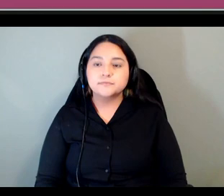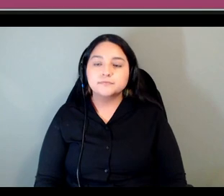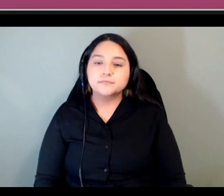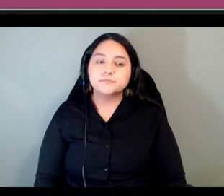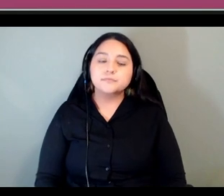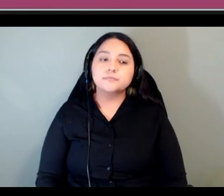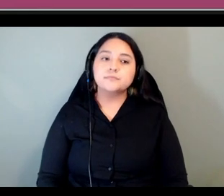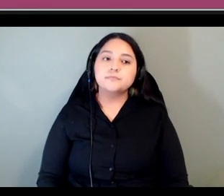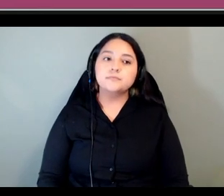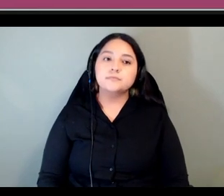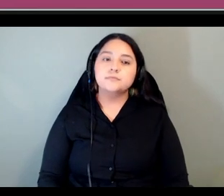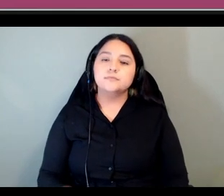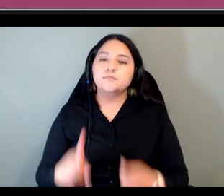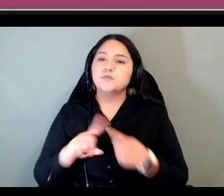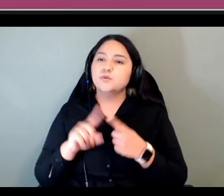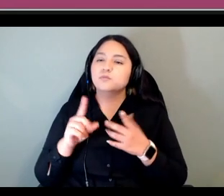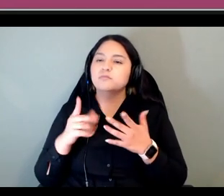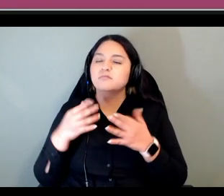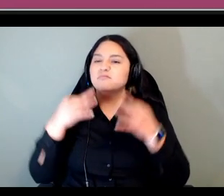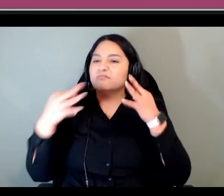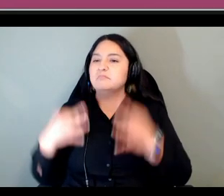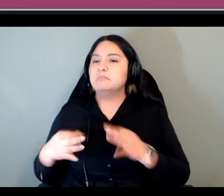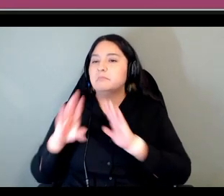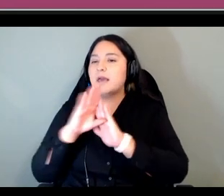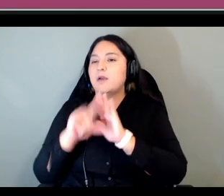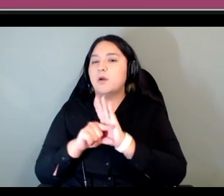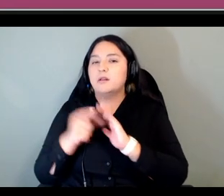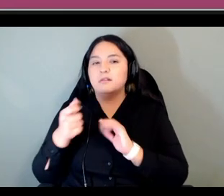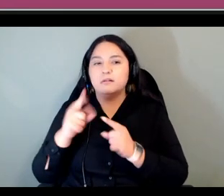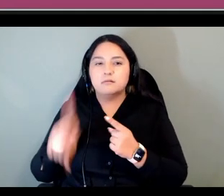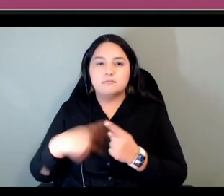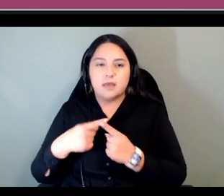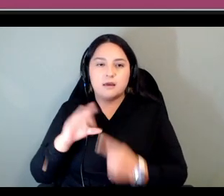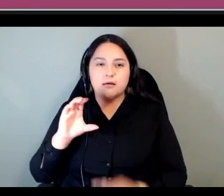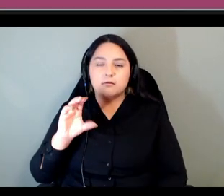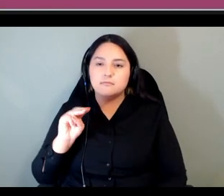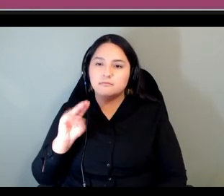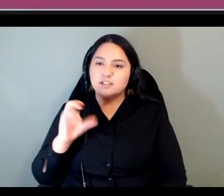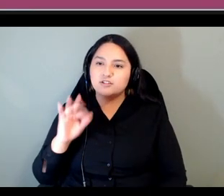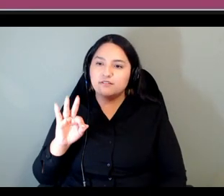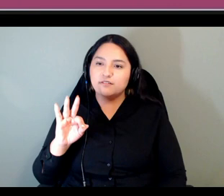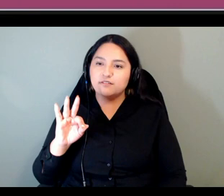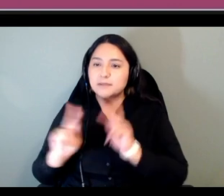and just to give a little bit of background about the metis people and the language um